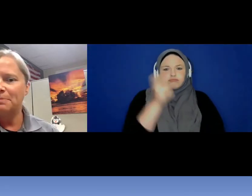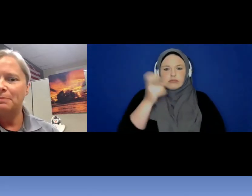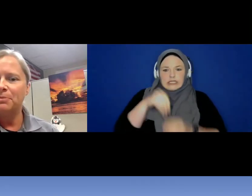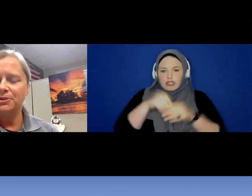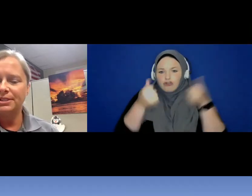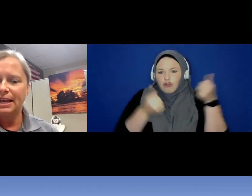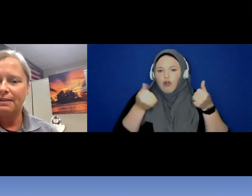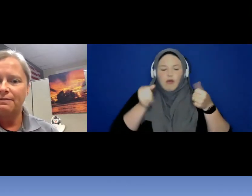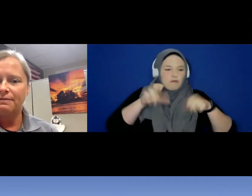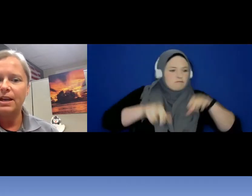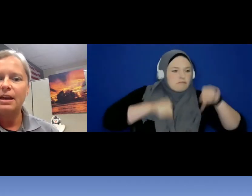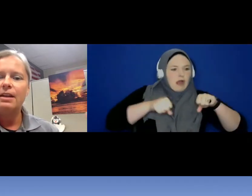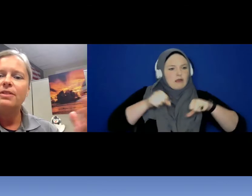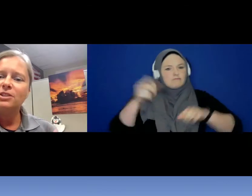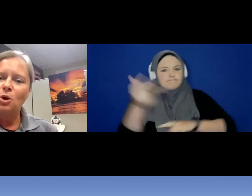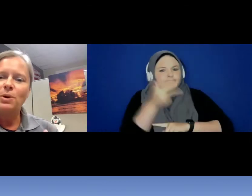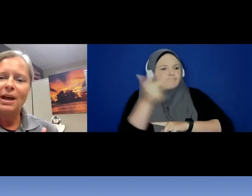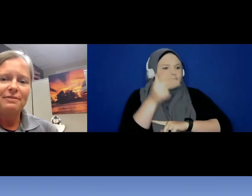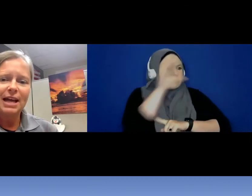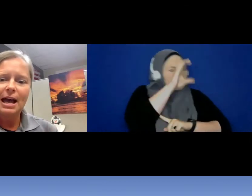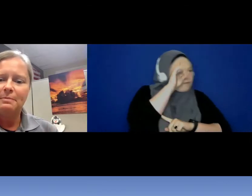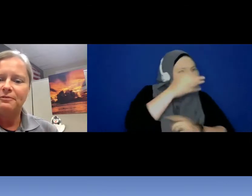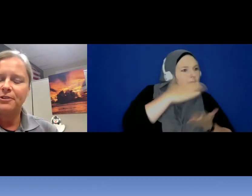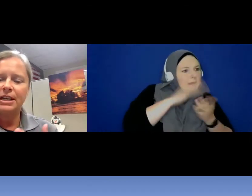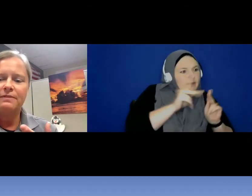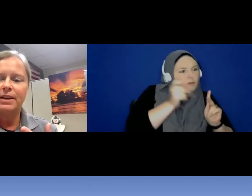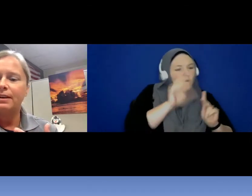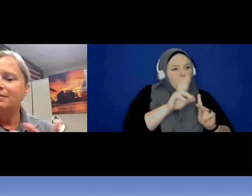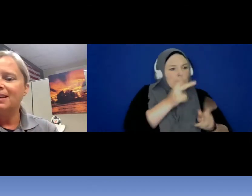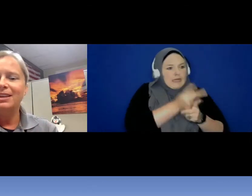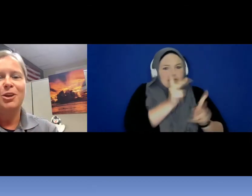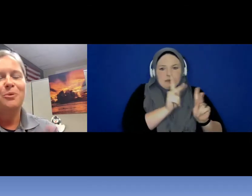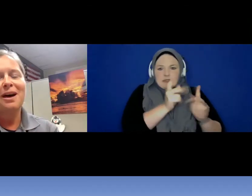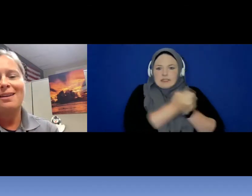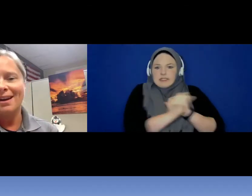people safe they don't have time for even a nice